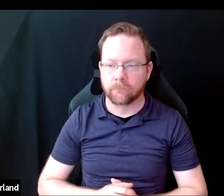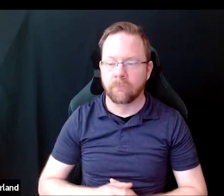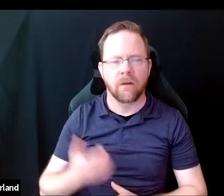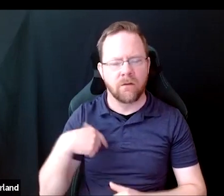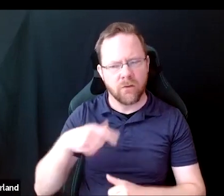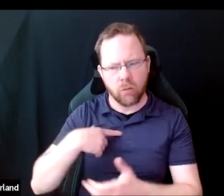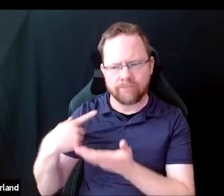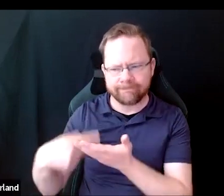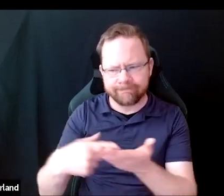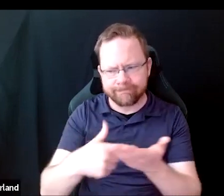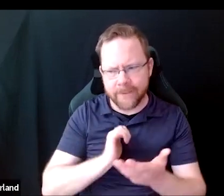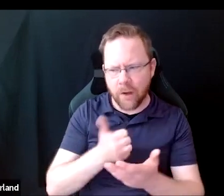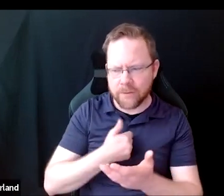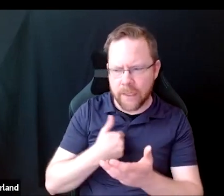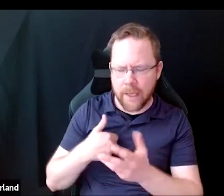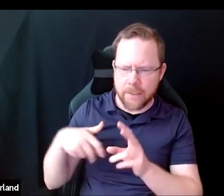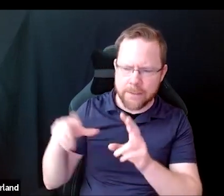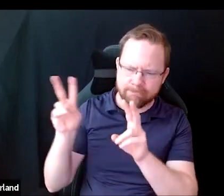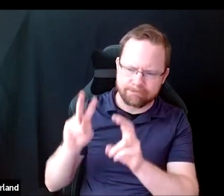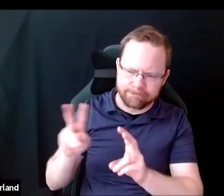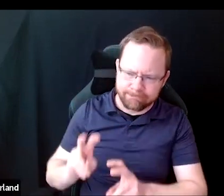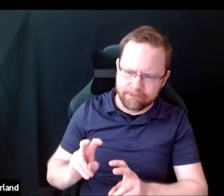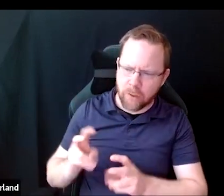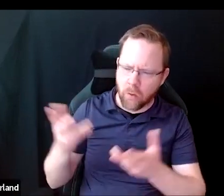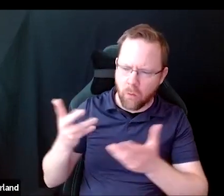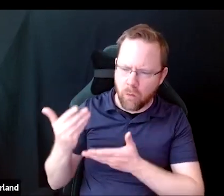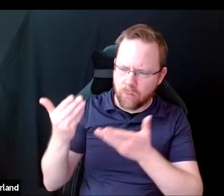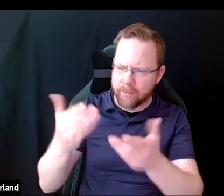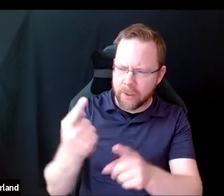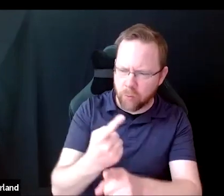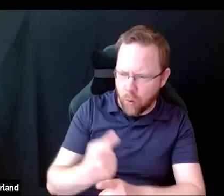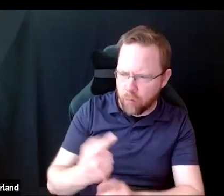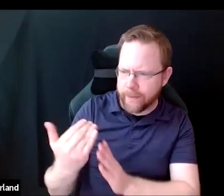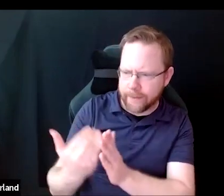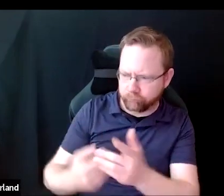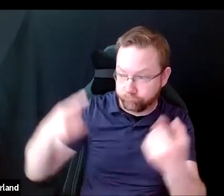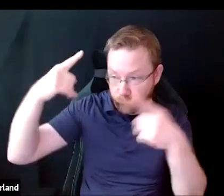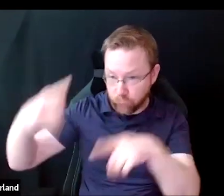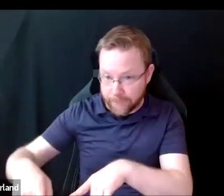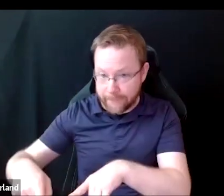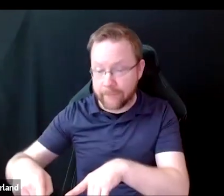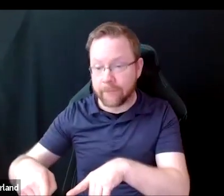We decided what our recommendations would be, and then we decided to write them down